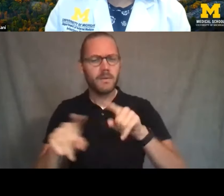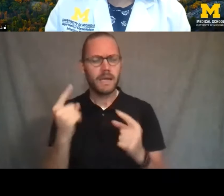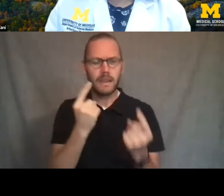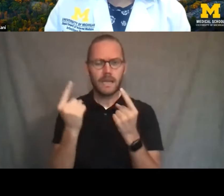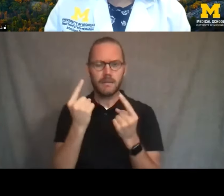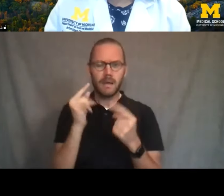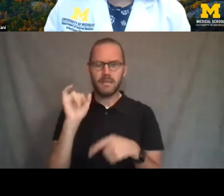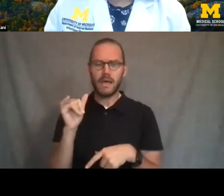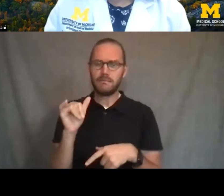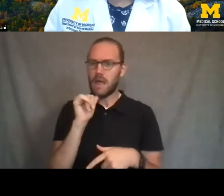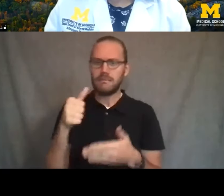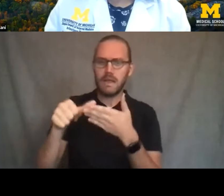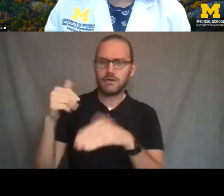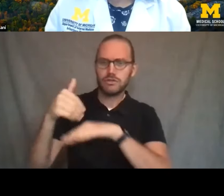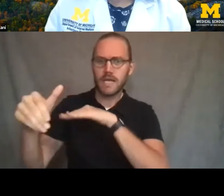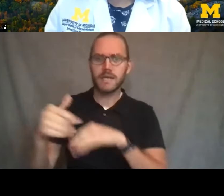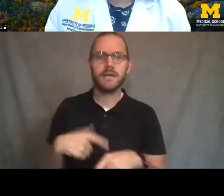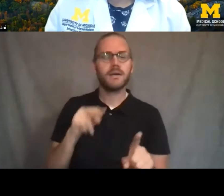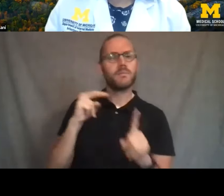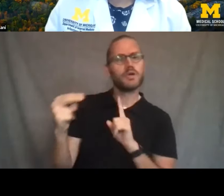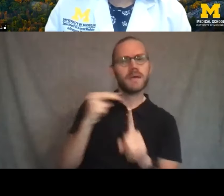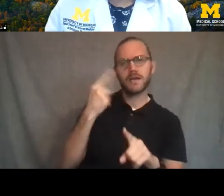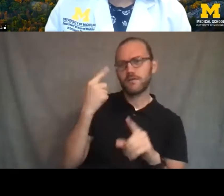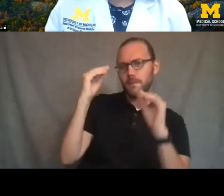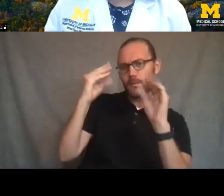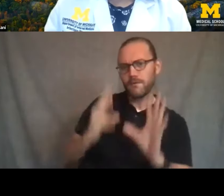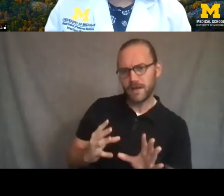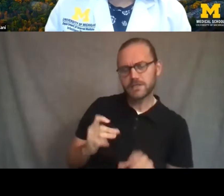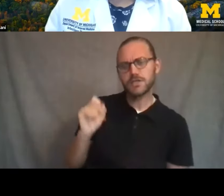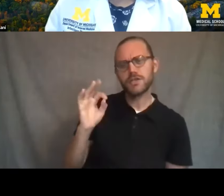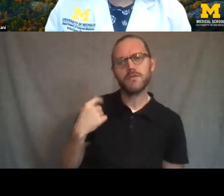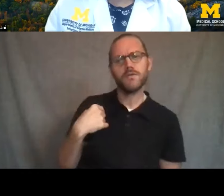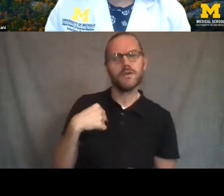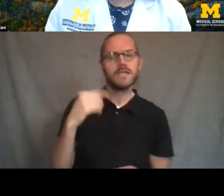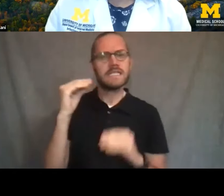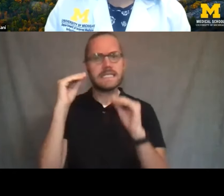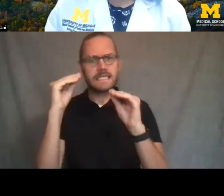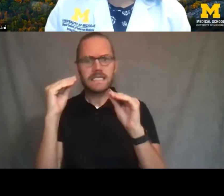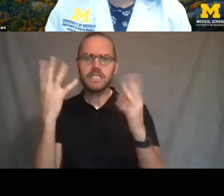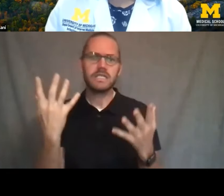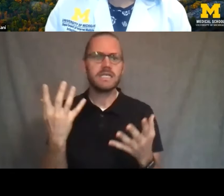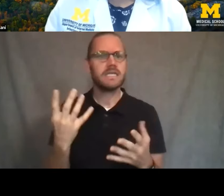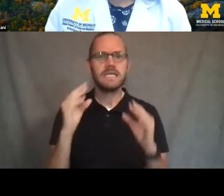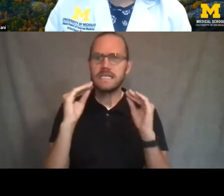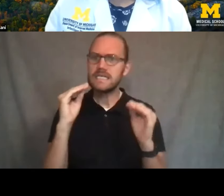And what about from the perspective of a professor, Rob, you know, someone who's teaching and they're teaching several classes,